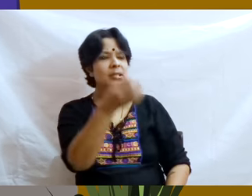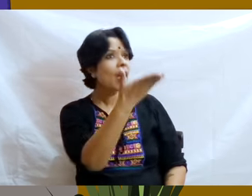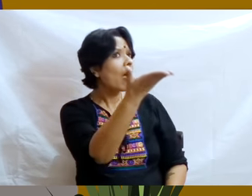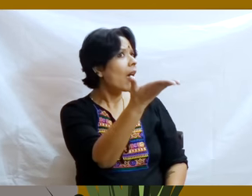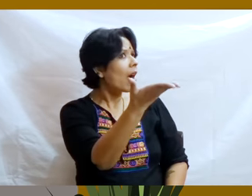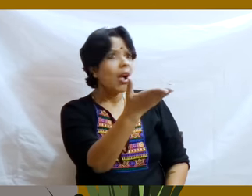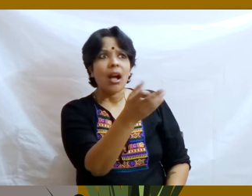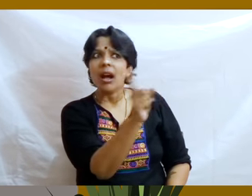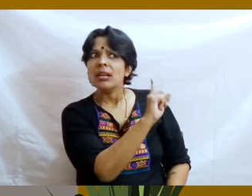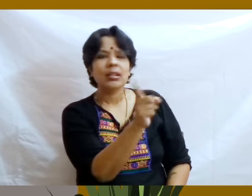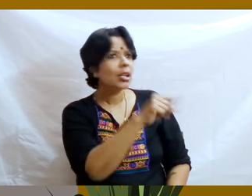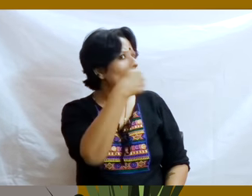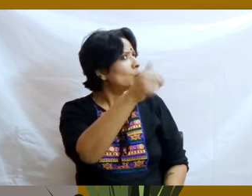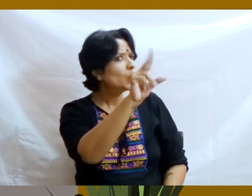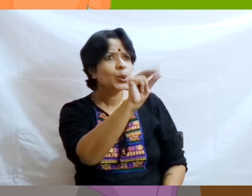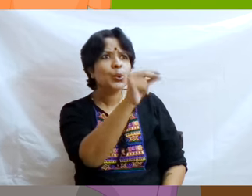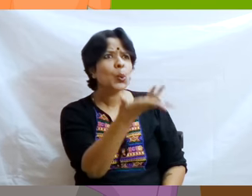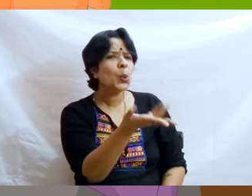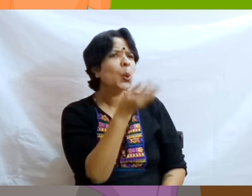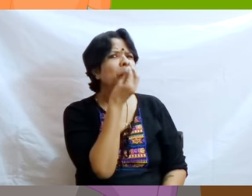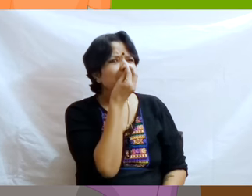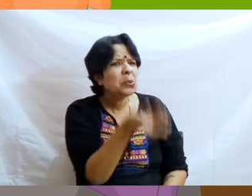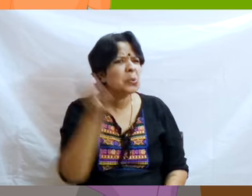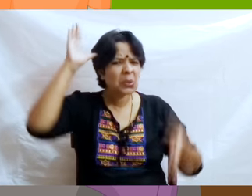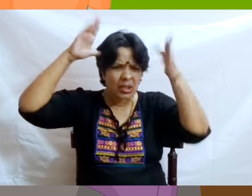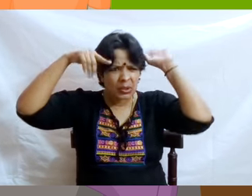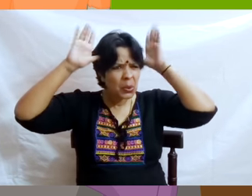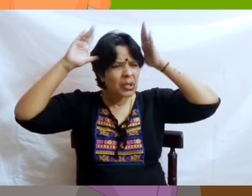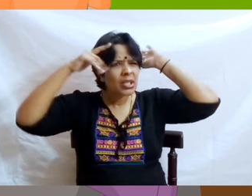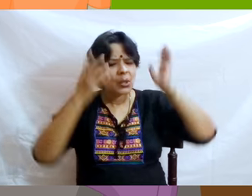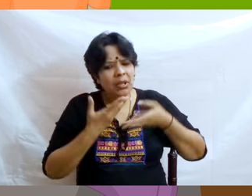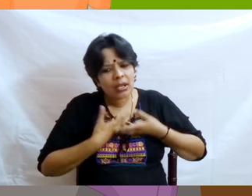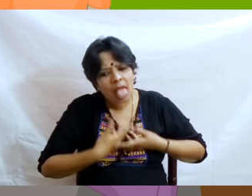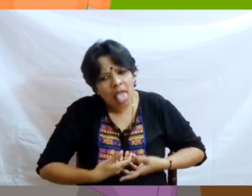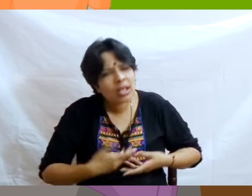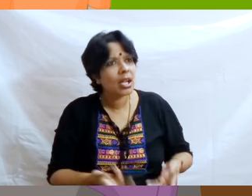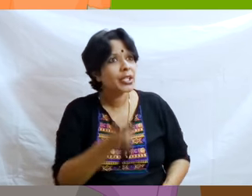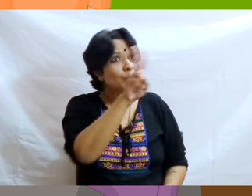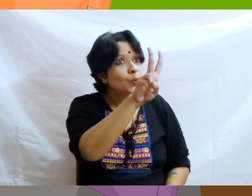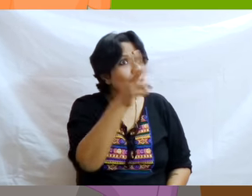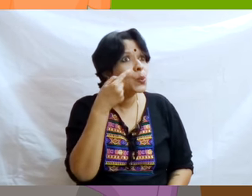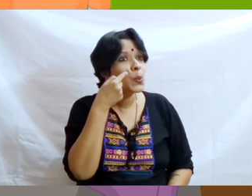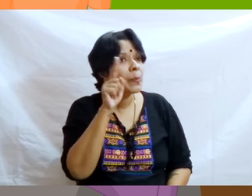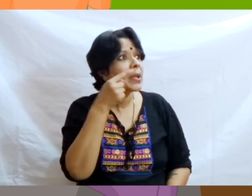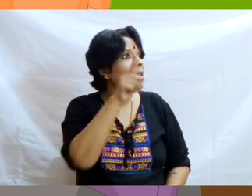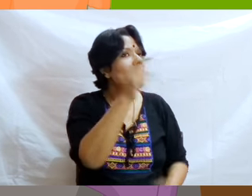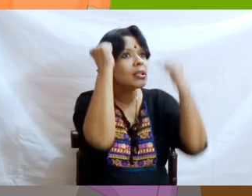"What a crime" cried one "to load up a poor dumb beast like that! They look more able to carry the poor creature